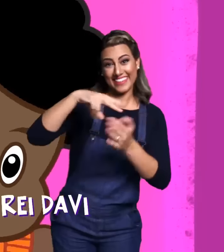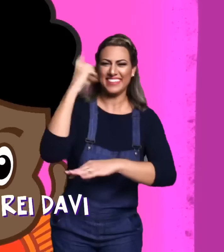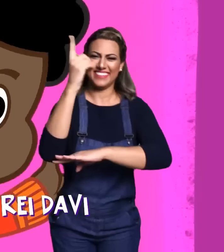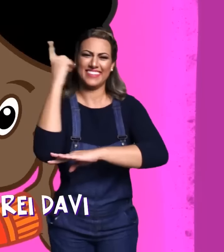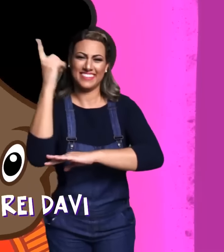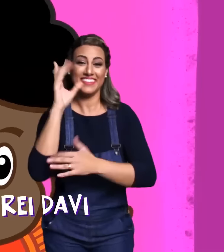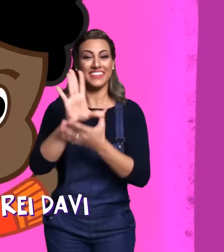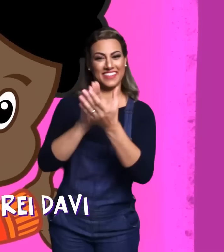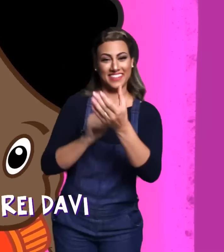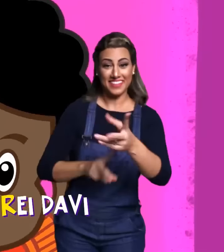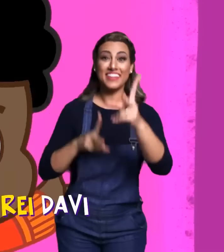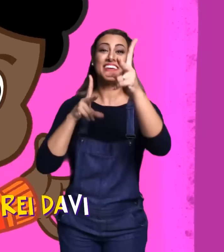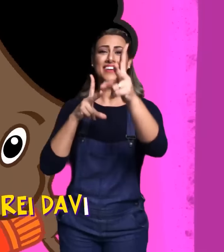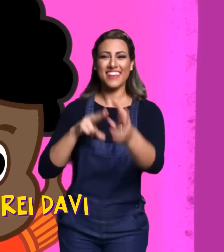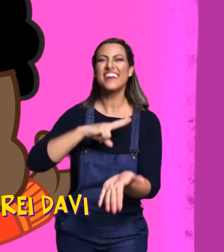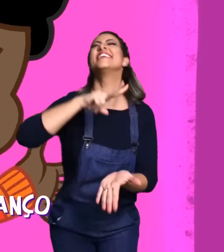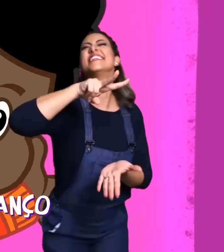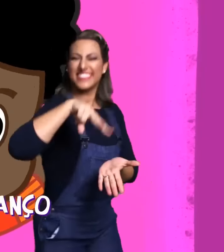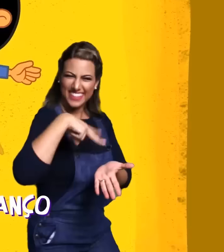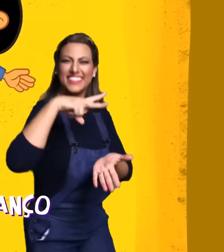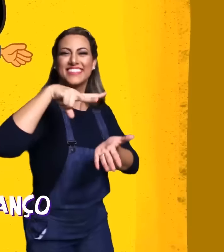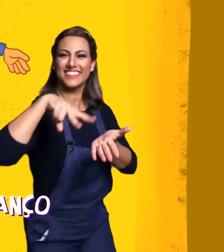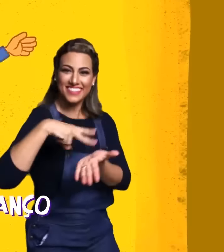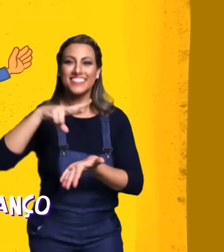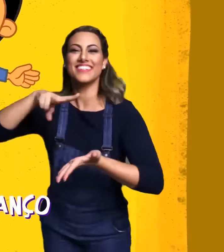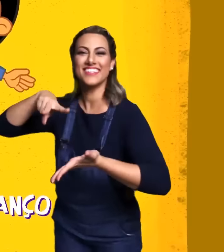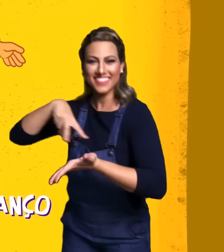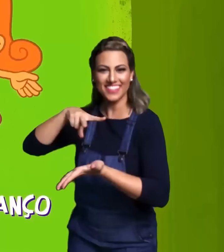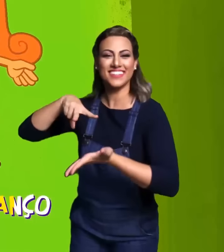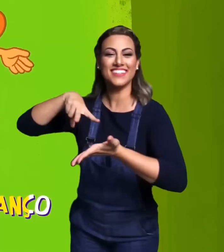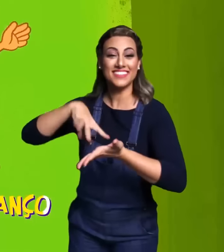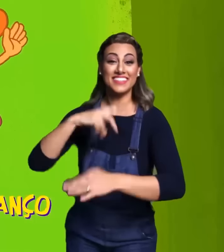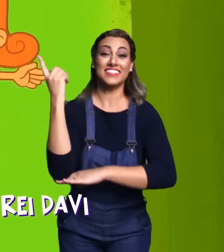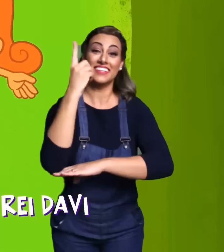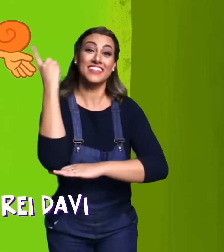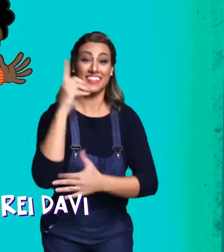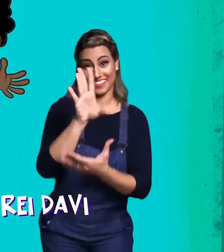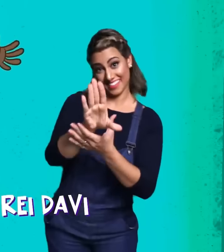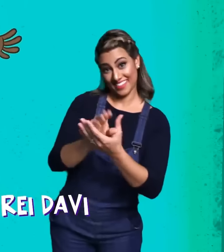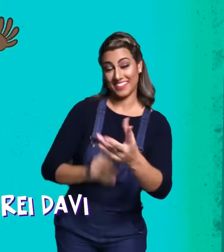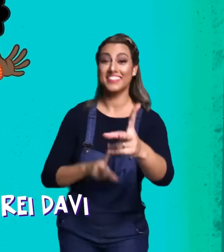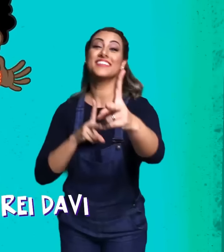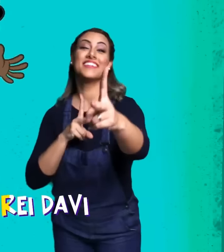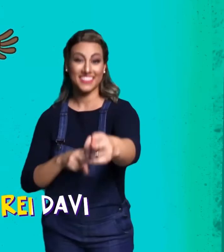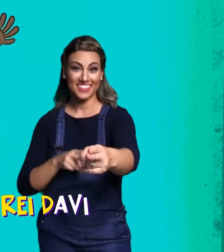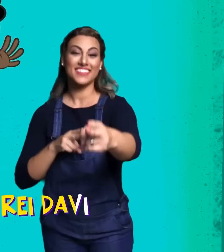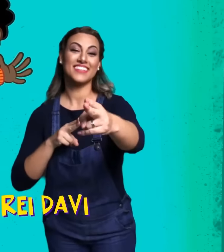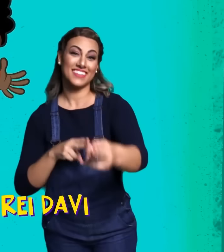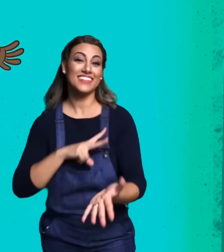DANCE LIKE KING DAVID I DANCE, I DANCE I DANCE LIKE KING DAVID I DANCE, I